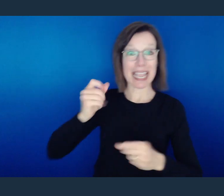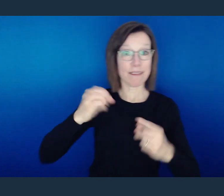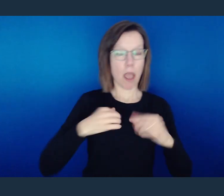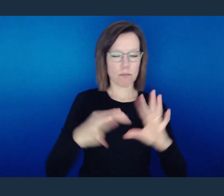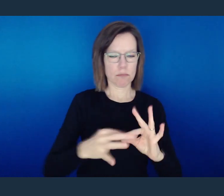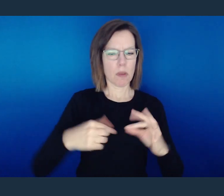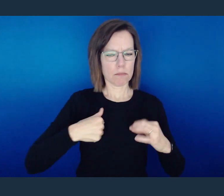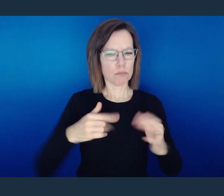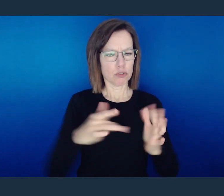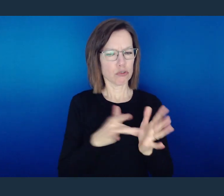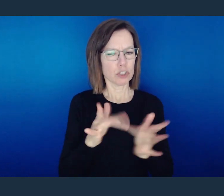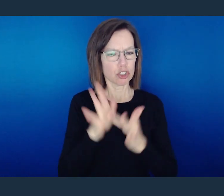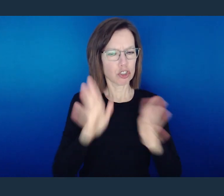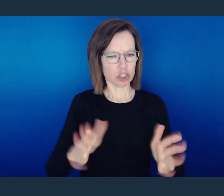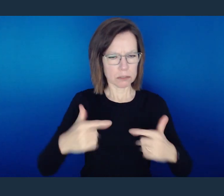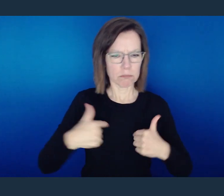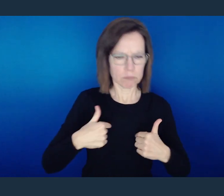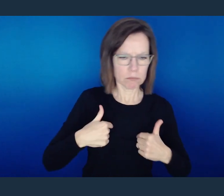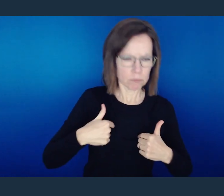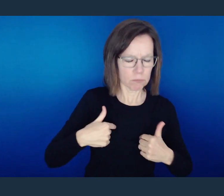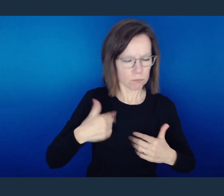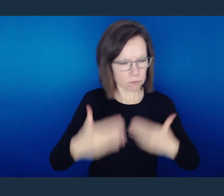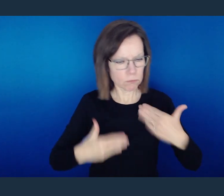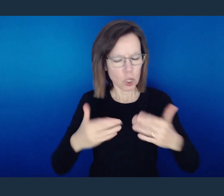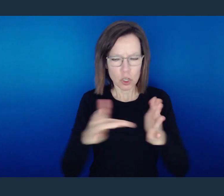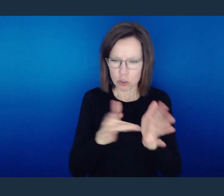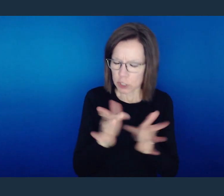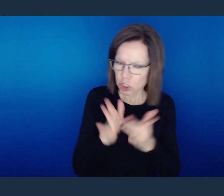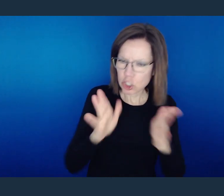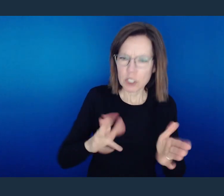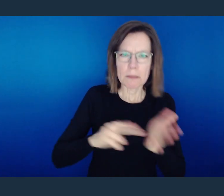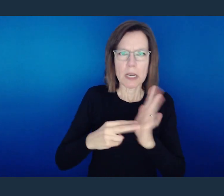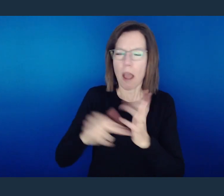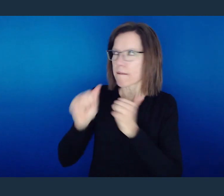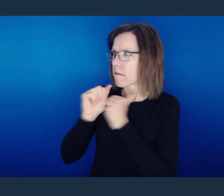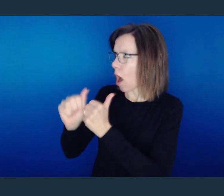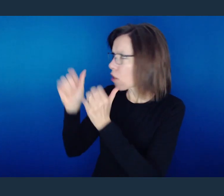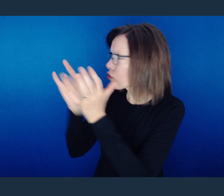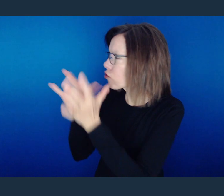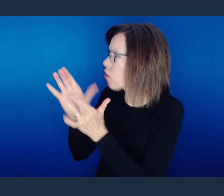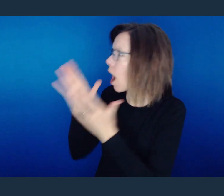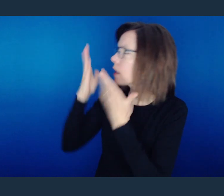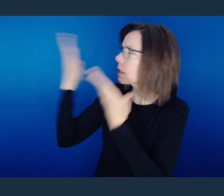You see, if I say I'm a Christian and by the overall sense of that word means I'm Christ